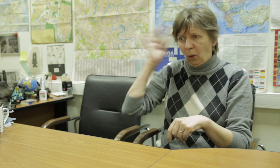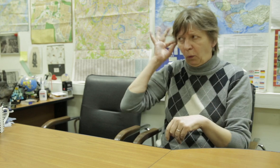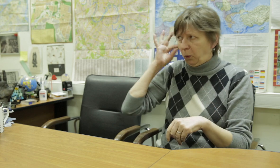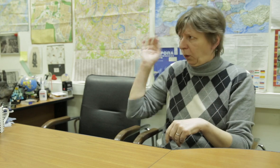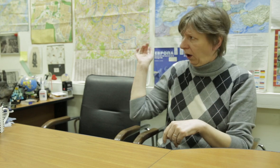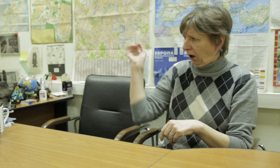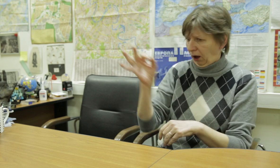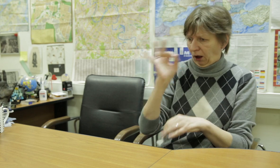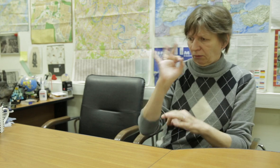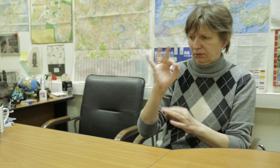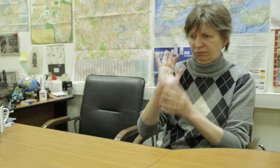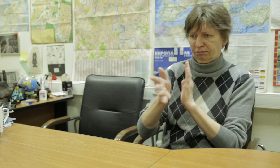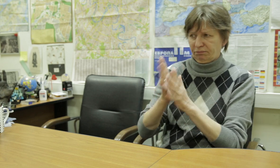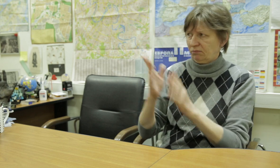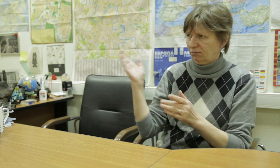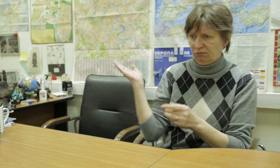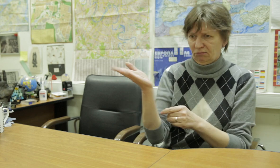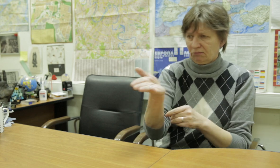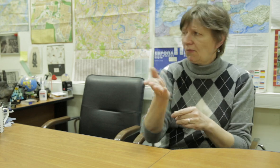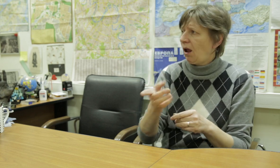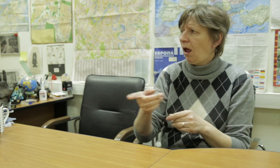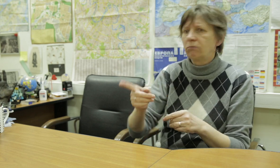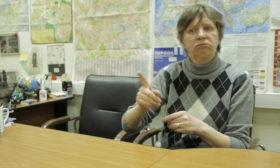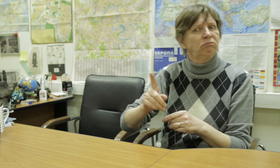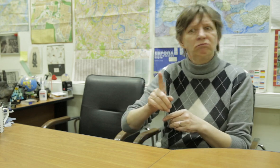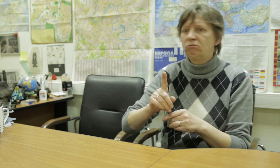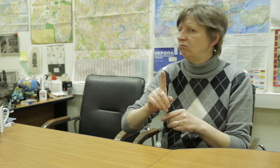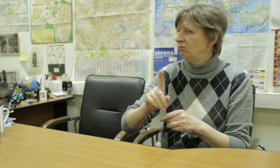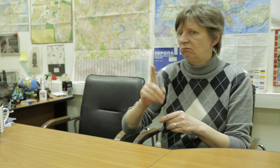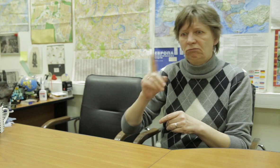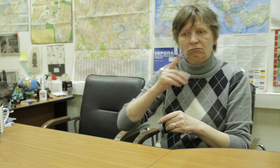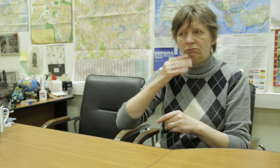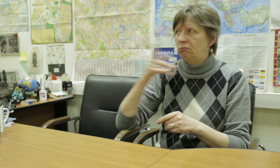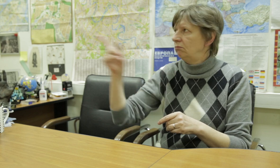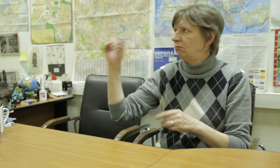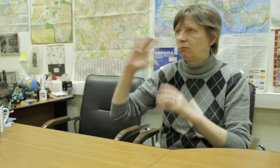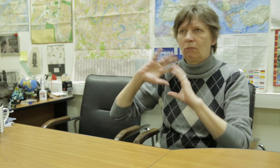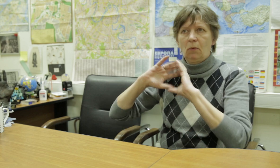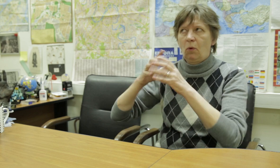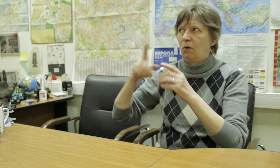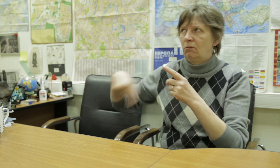when I saw your tears. What did you see in your visual mind that brought you to tears?